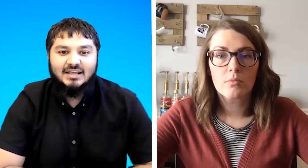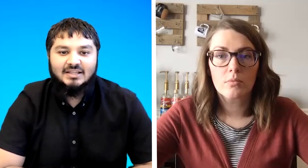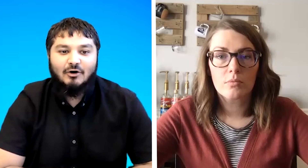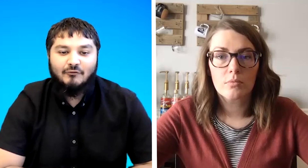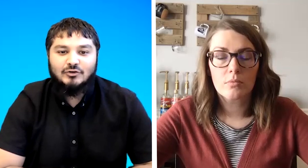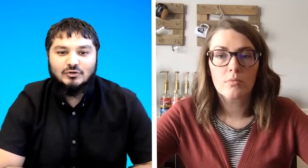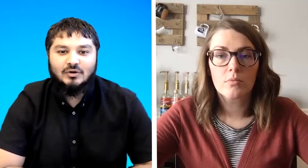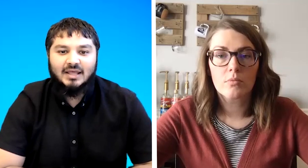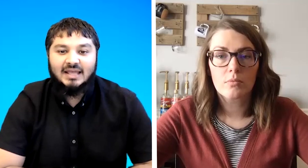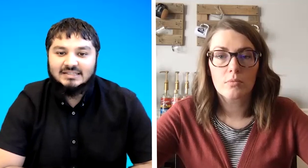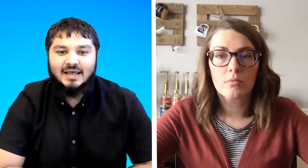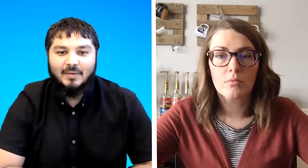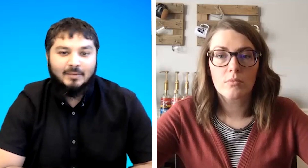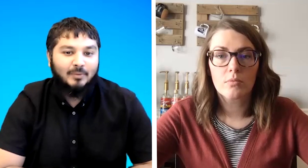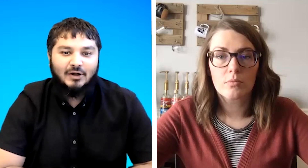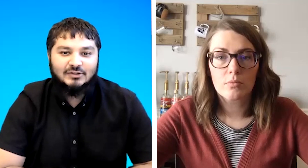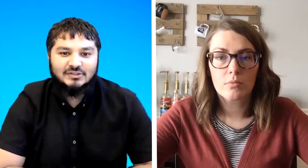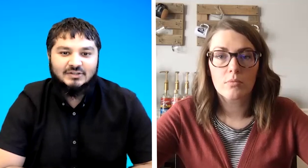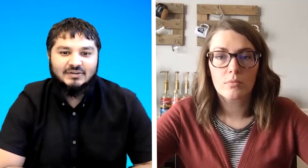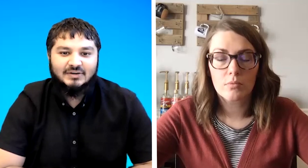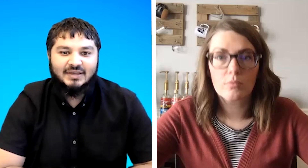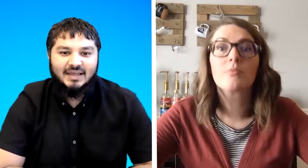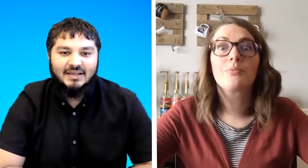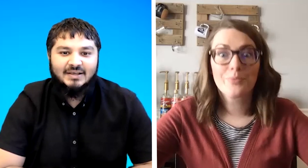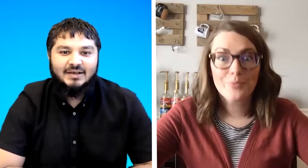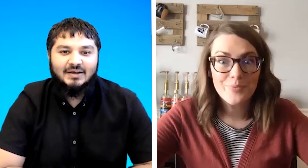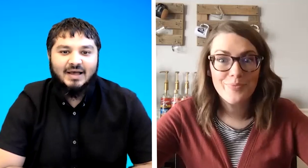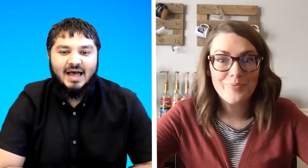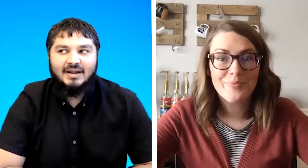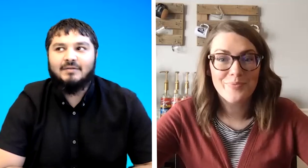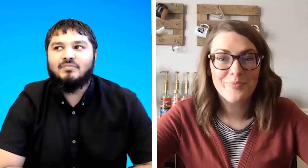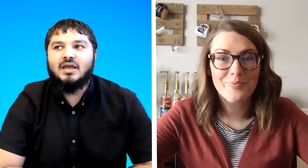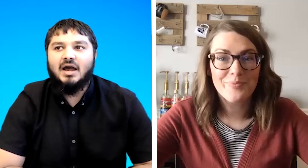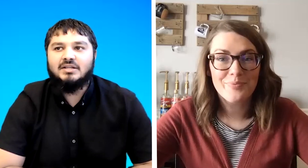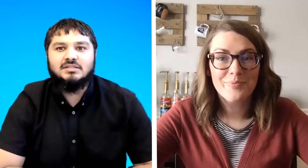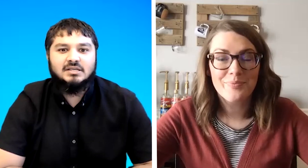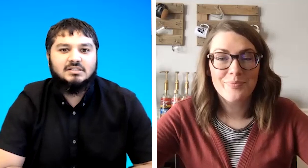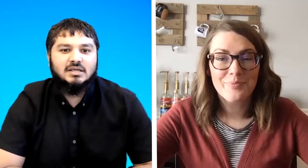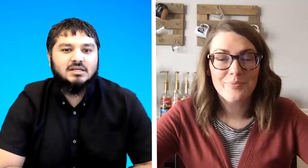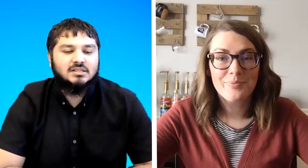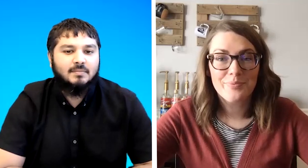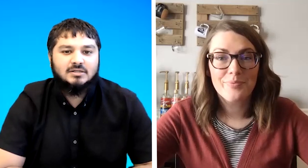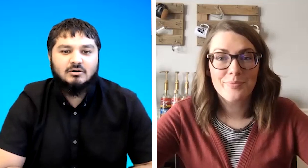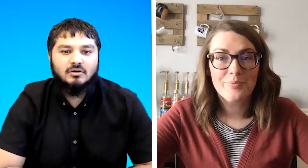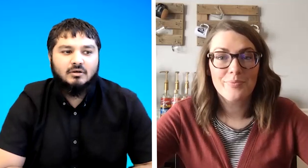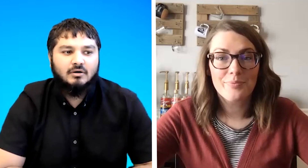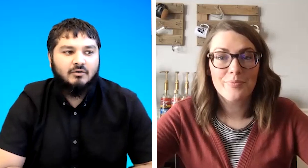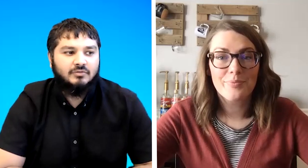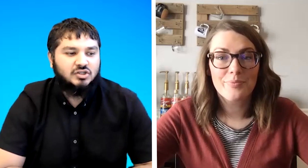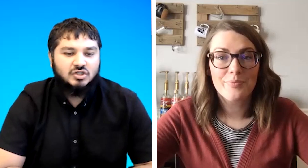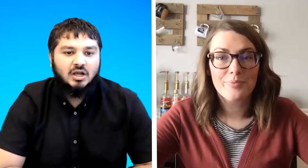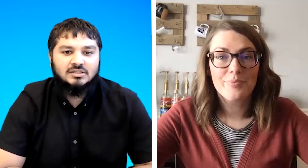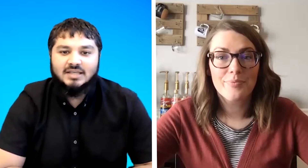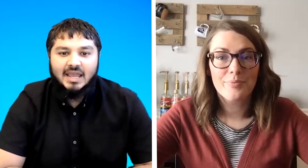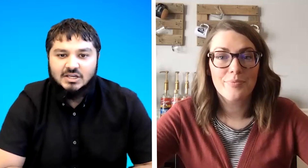the official exam and passed okay and the guidance is it doesn't matter of the child's age